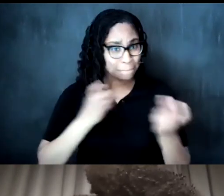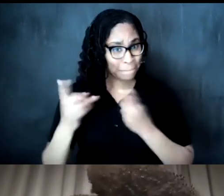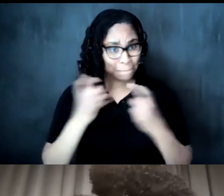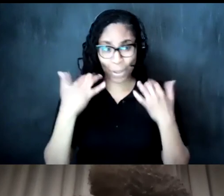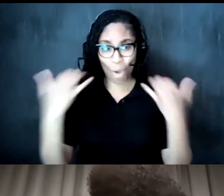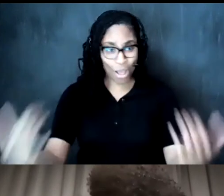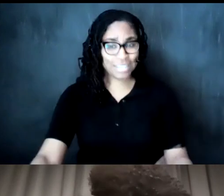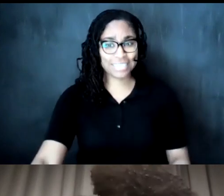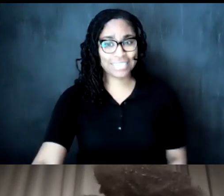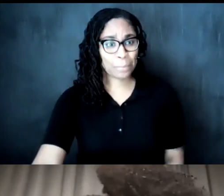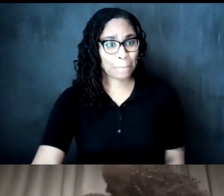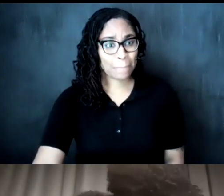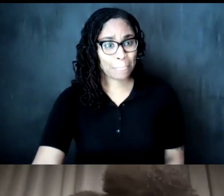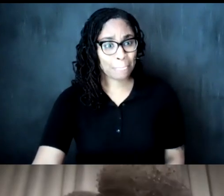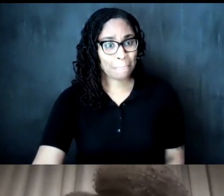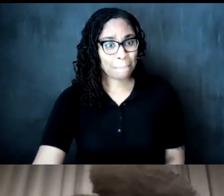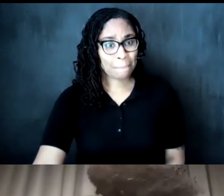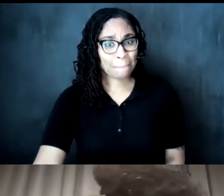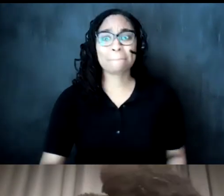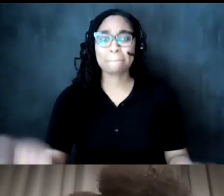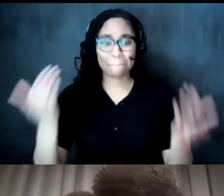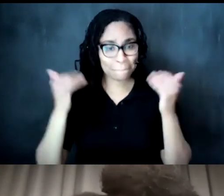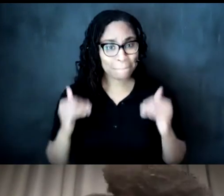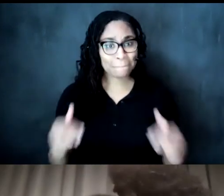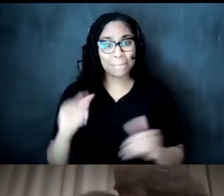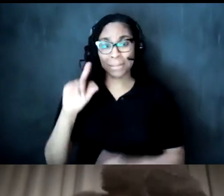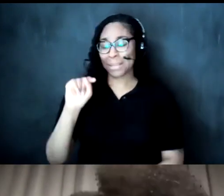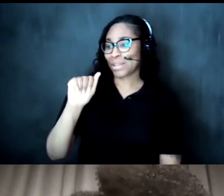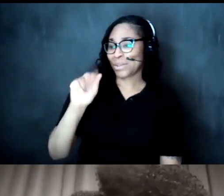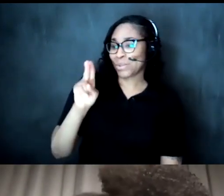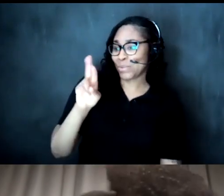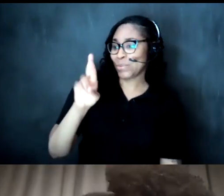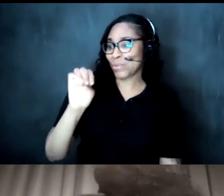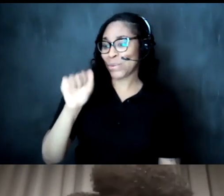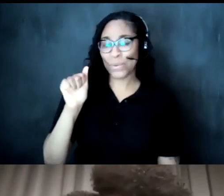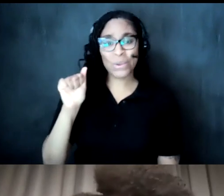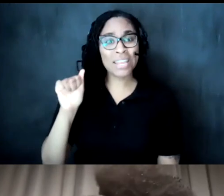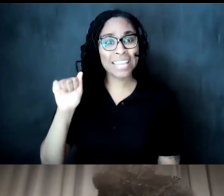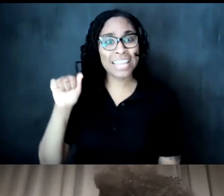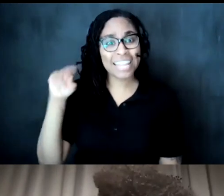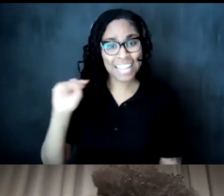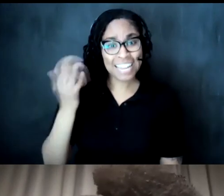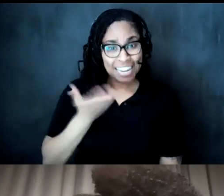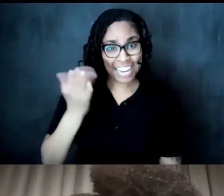and also we have taurian here who also you know can have some questions